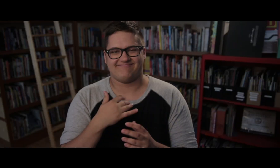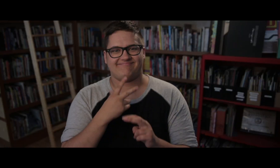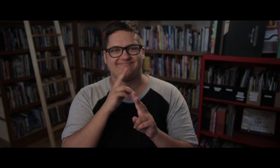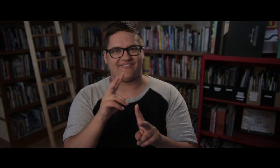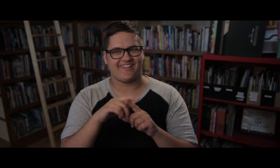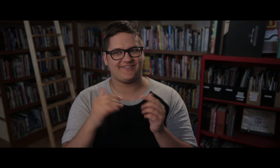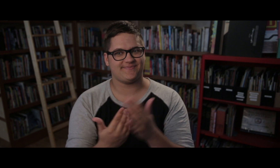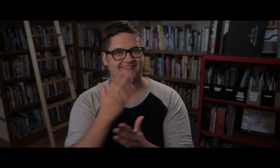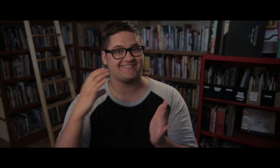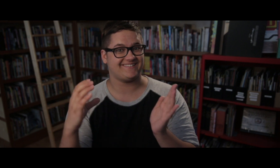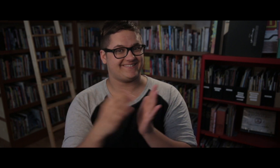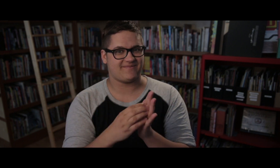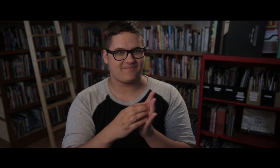Really looking forward to that new chapter in my life.